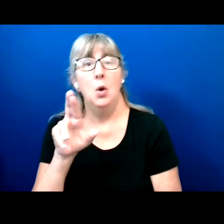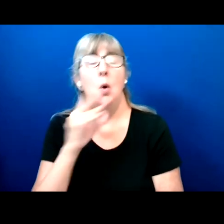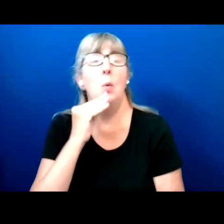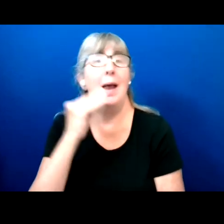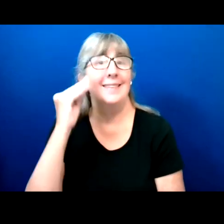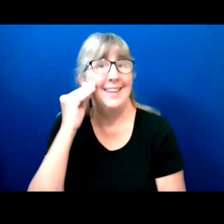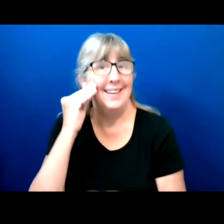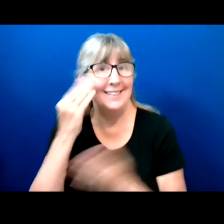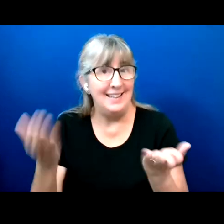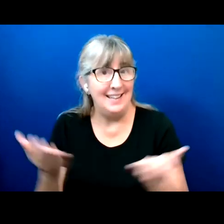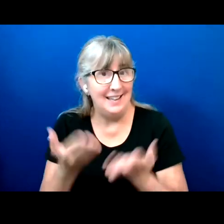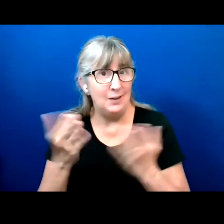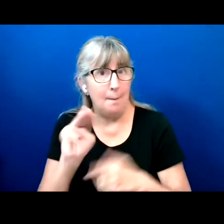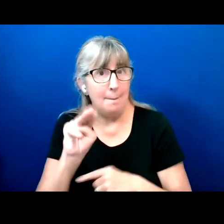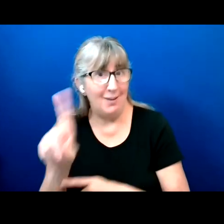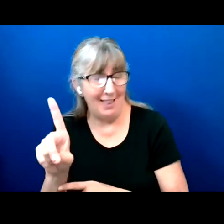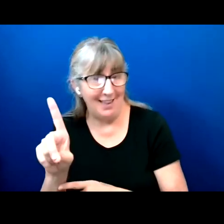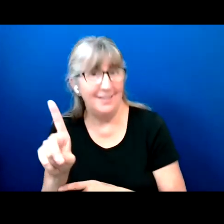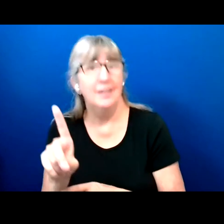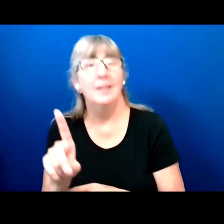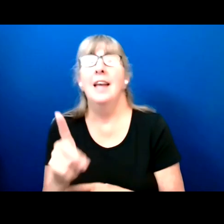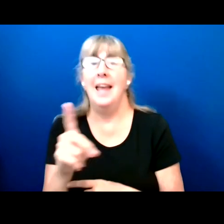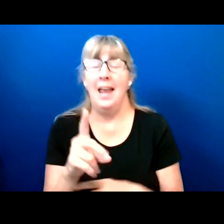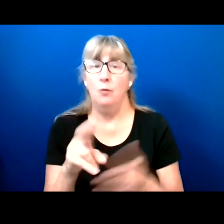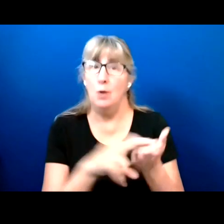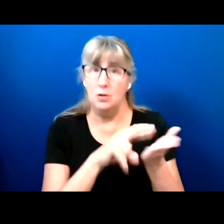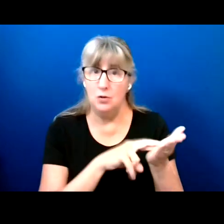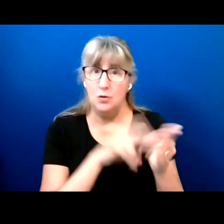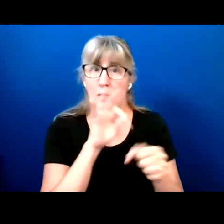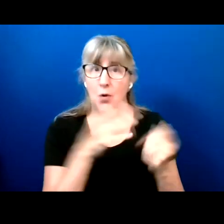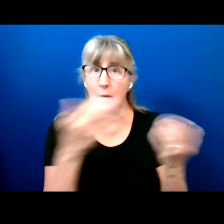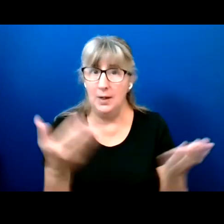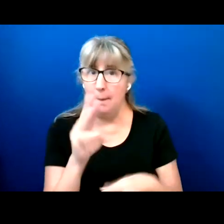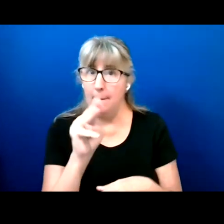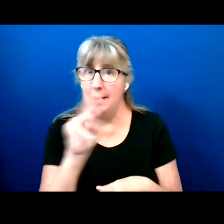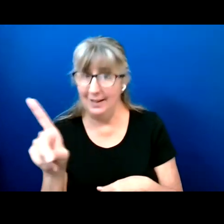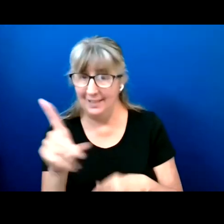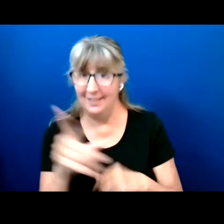And got my -- and registered to vote in Maryland. And so I encourage you all.